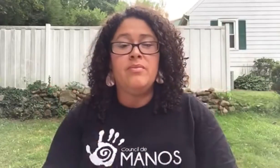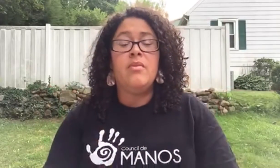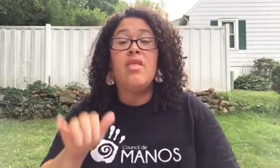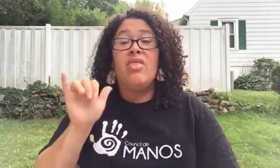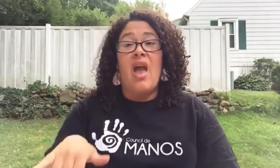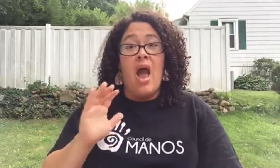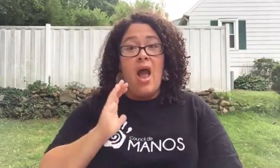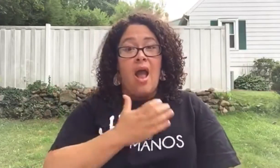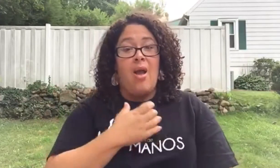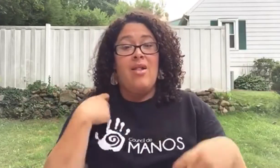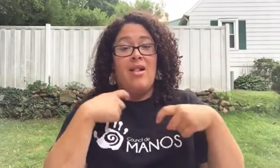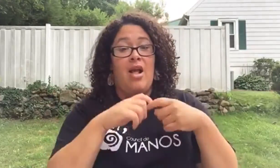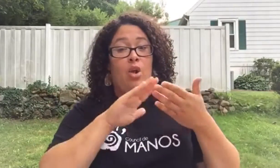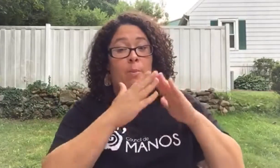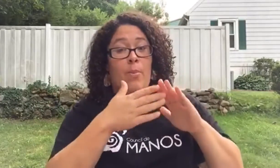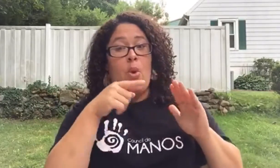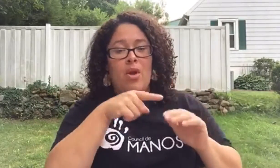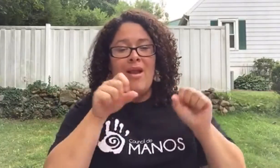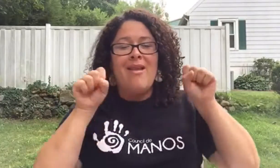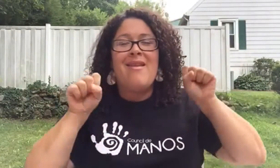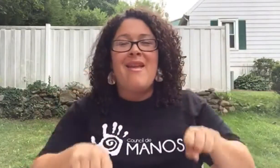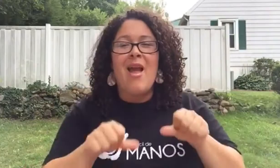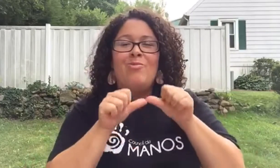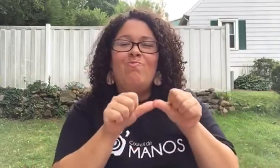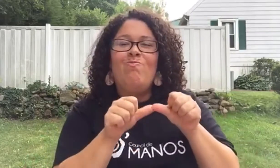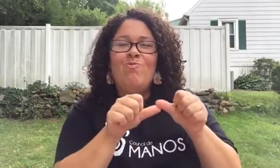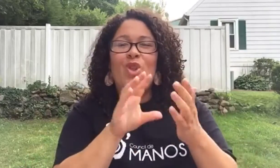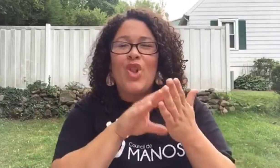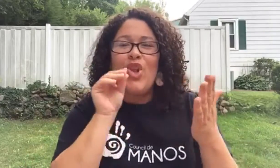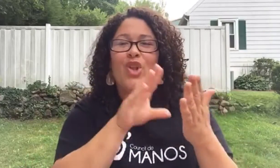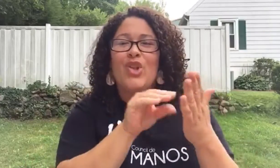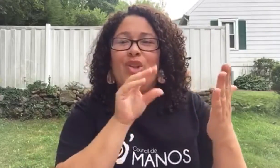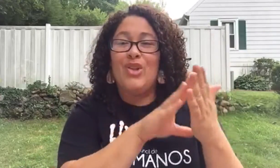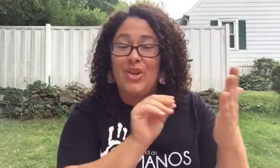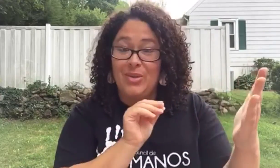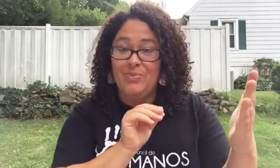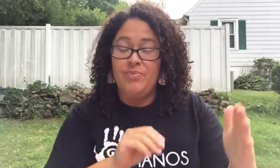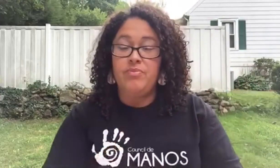This will ensure that our Latinx community will have the ability to maintain awareness.